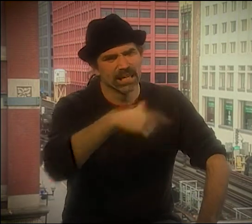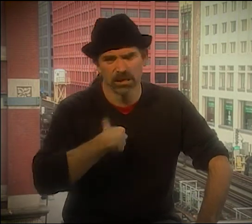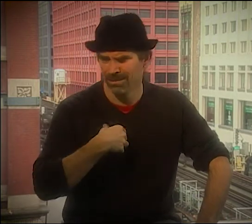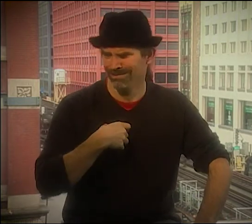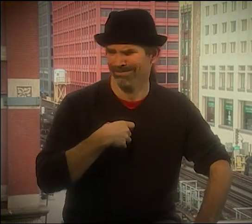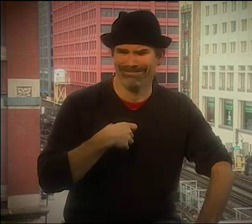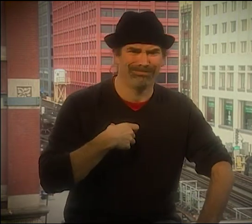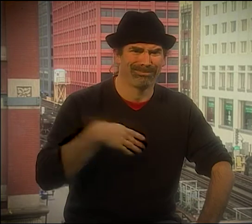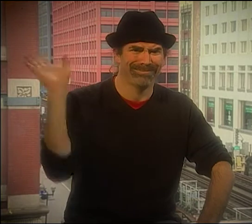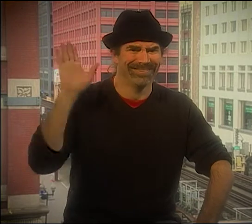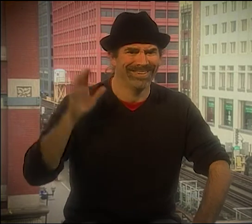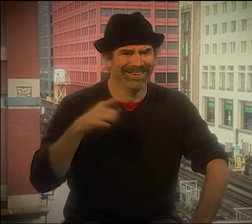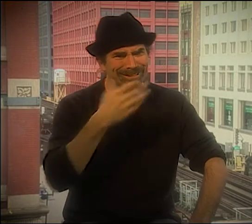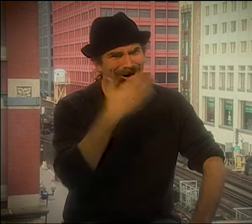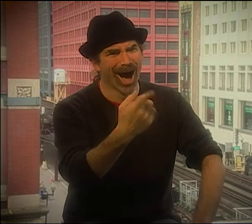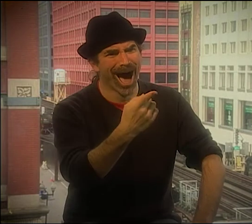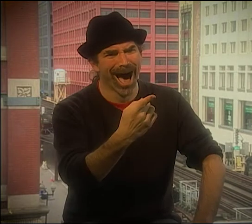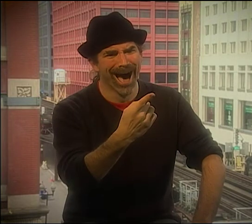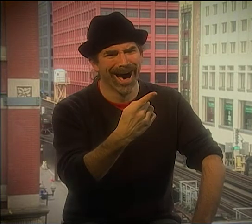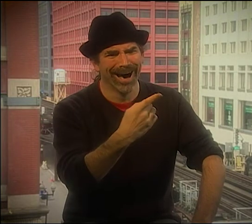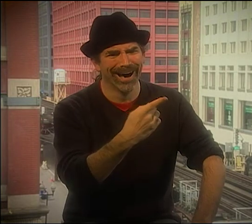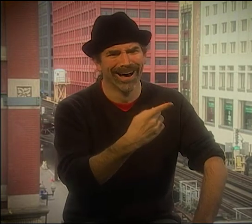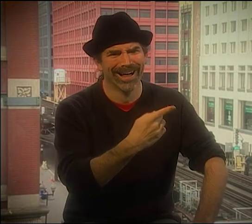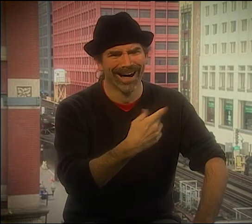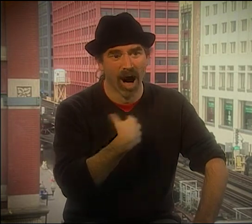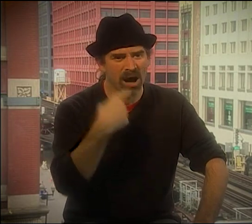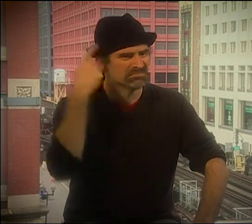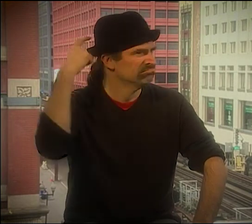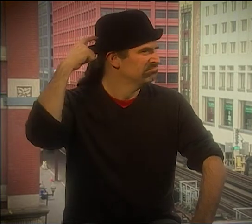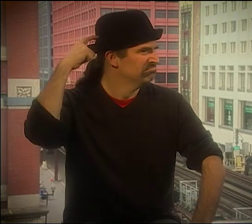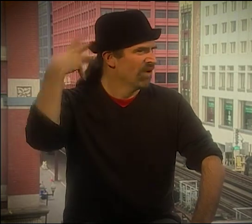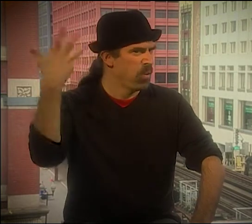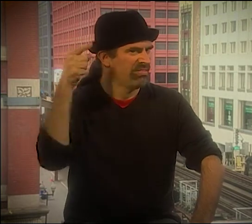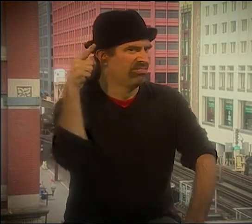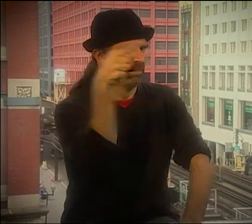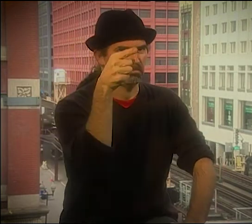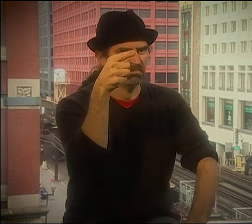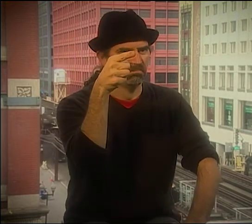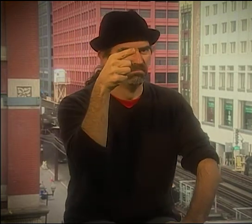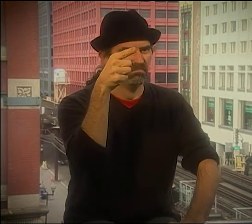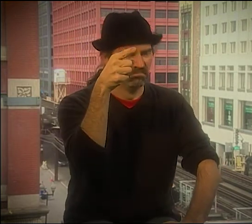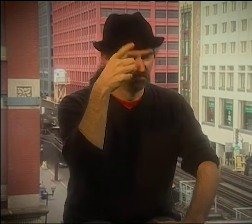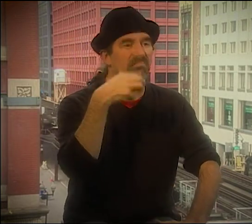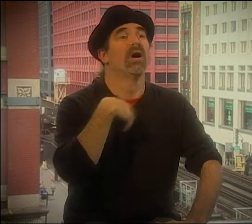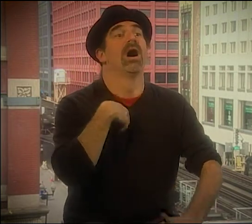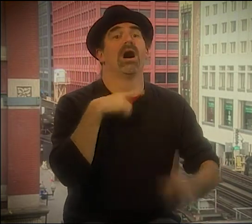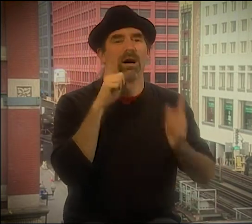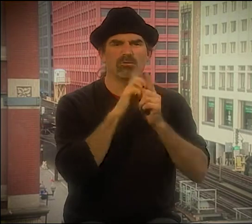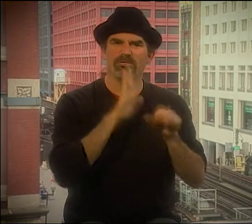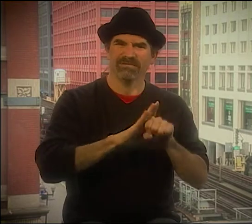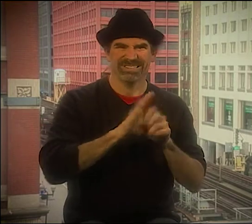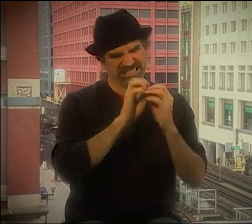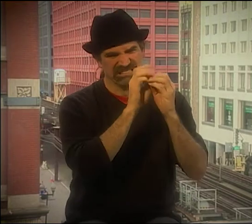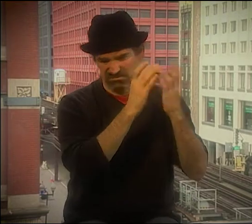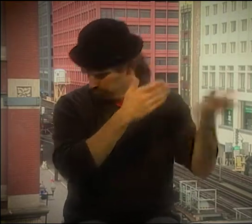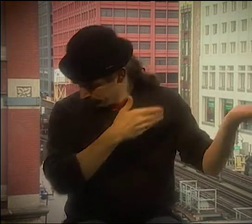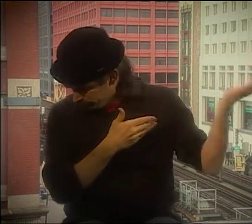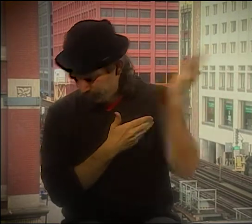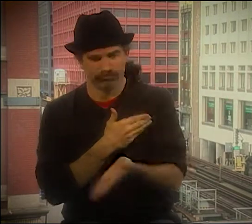AND THE TEACHER SAID, "NO, NO, NO, I DON'T WANT THAT." "I WANT SOMETHING INTERNAL. I WANT SOMETHING ELSE. I WANT THE LINES." AND I SAID, "WELL, SCREW THAT.